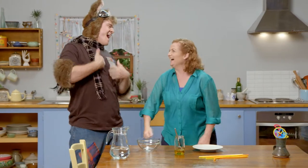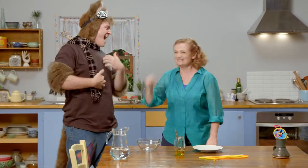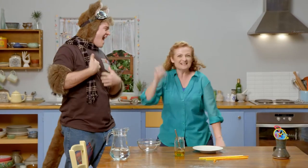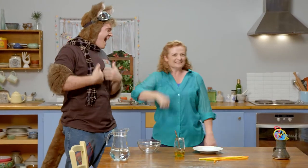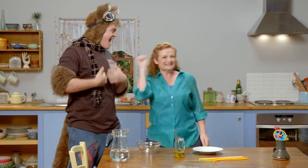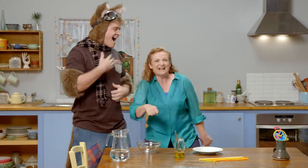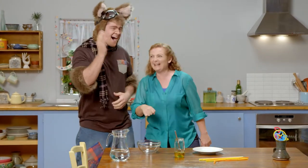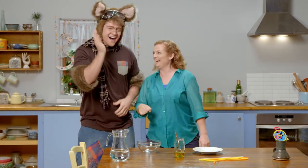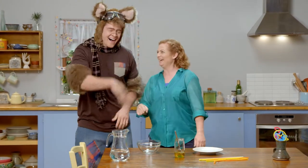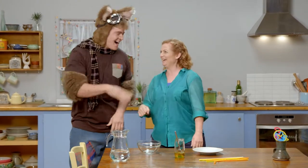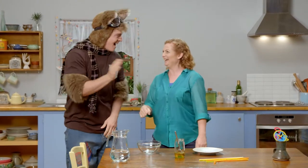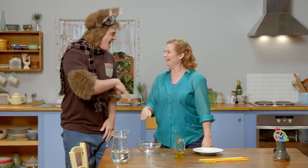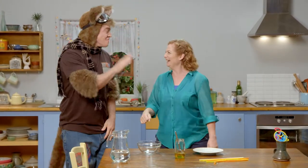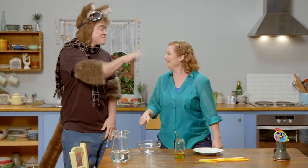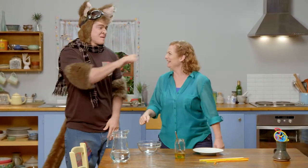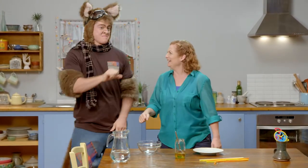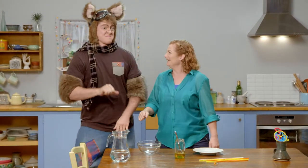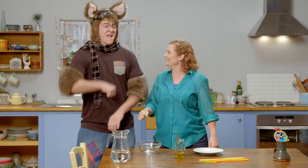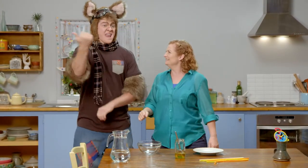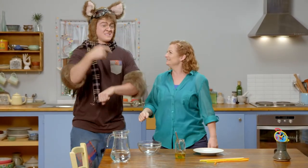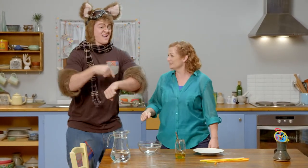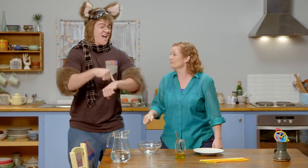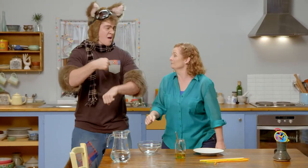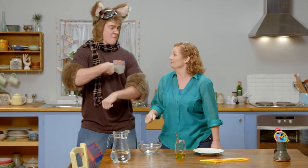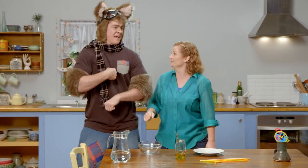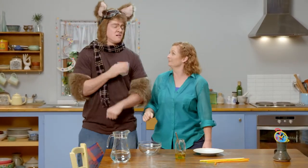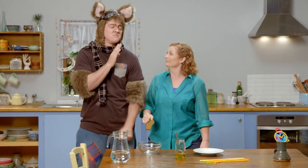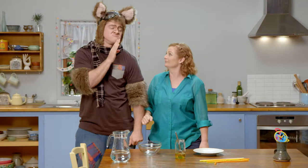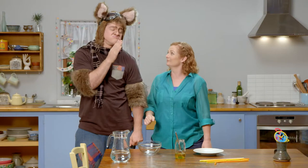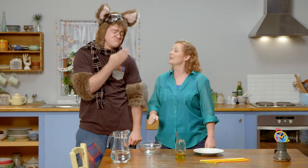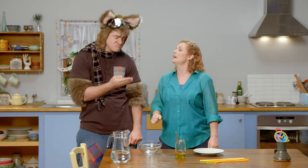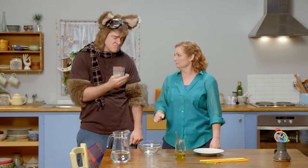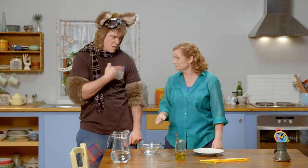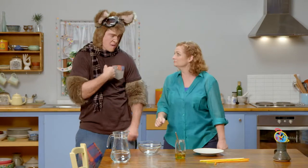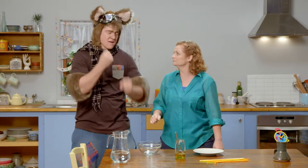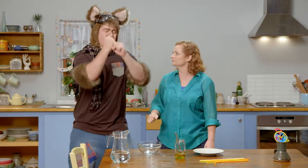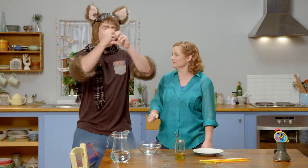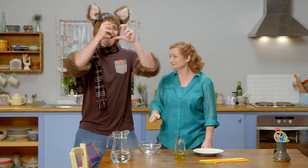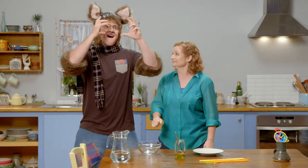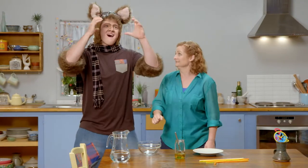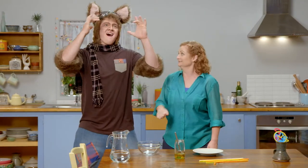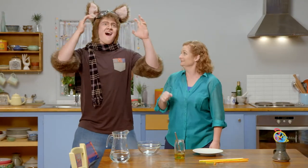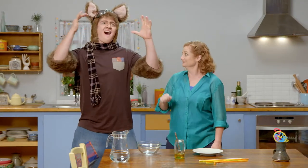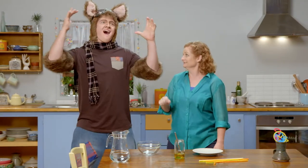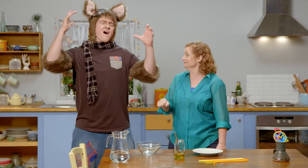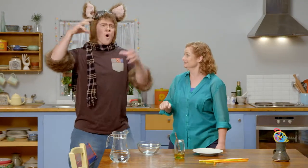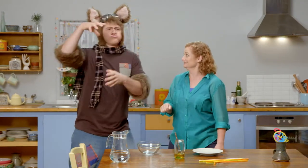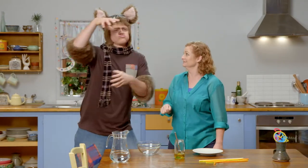Oh, that was so much fun, Sally! If I’m ever feeling sad again, I'm just going to remember that balloon ride